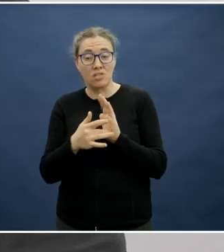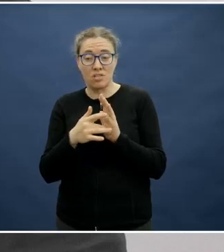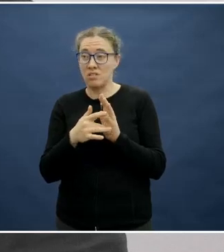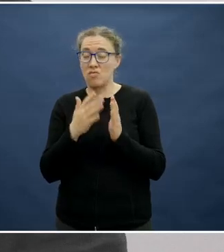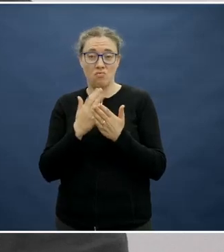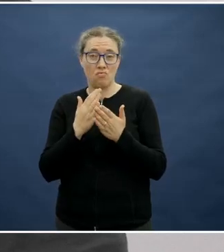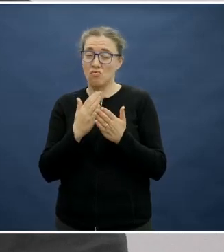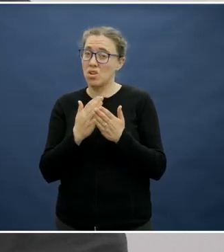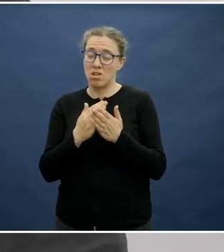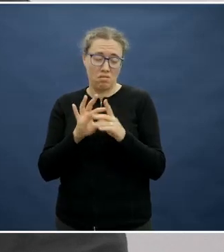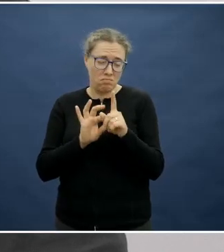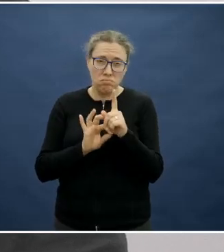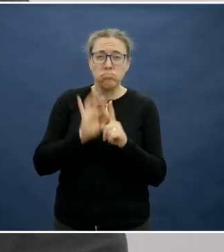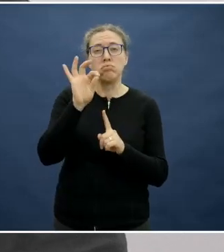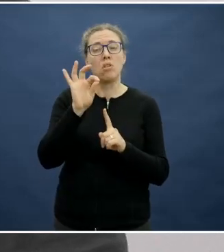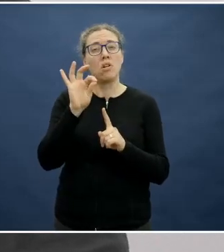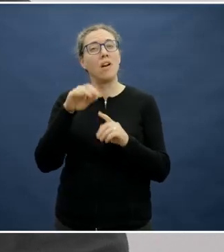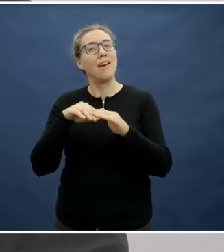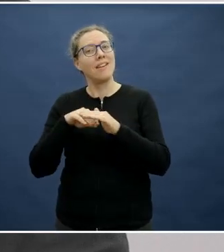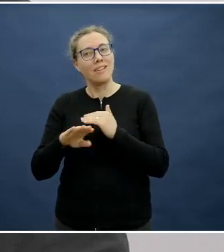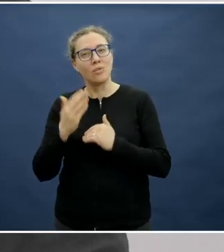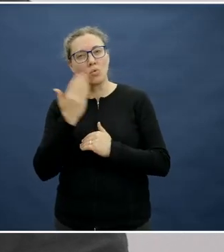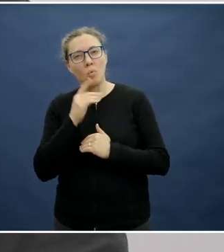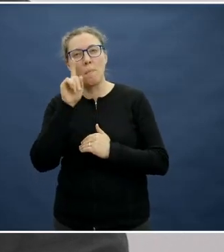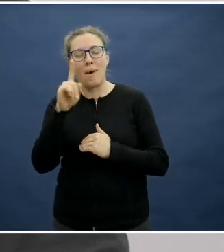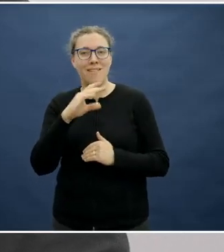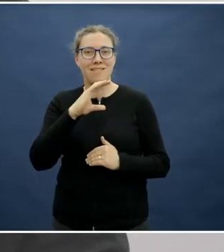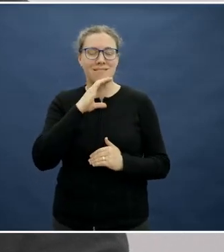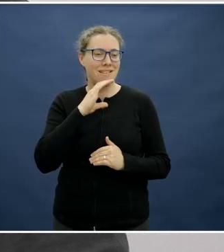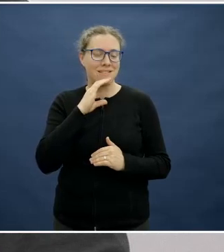that the school canteen has literally not progressed an inch in so many ways?